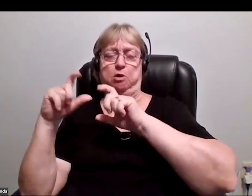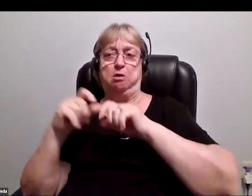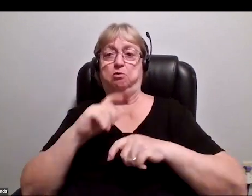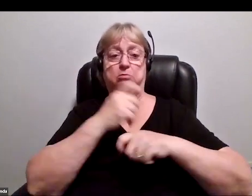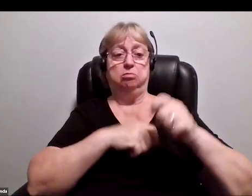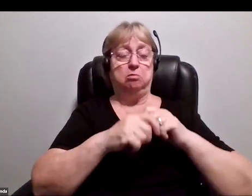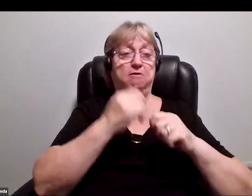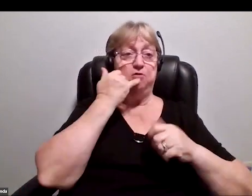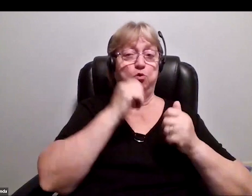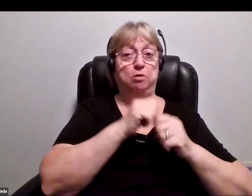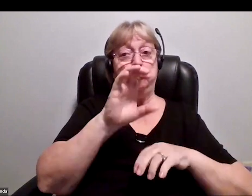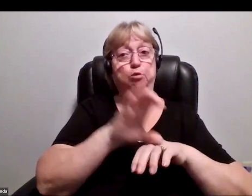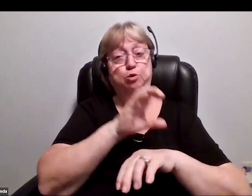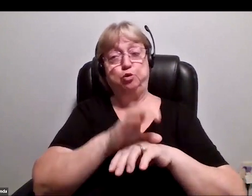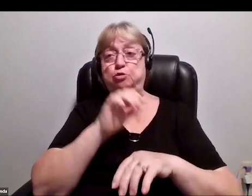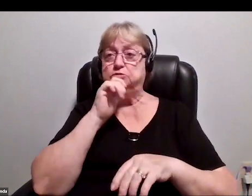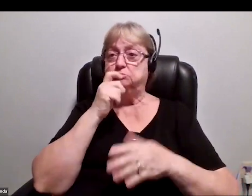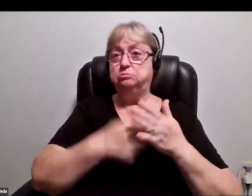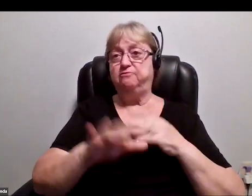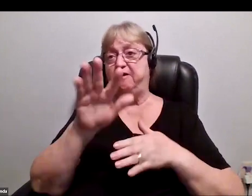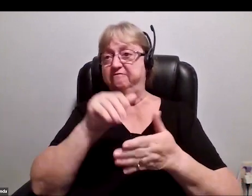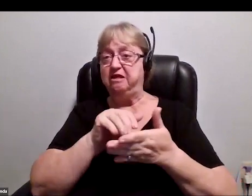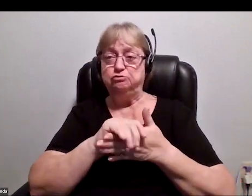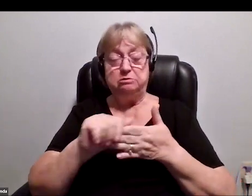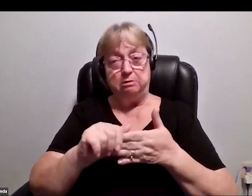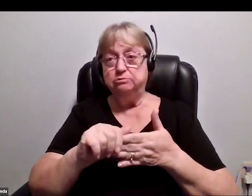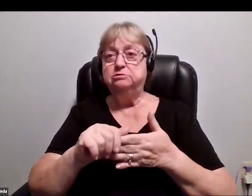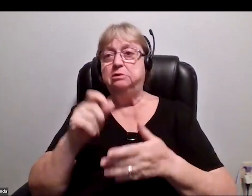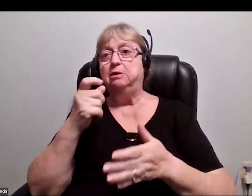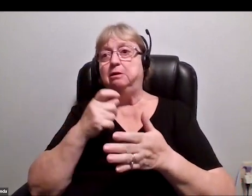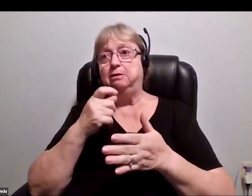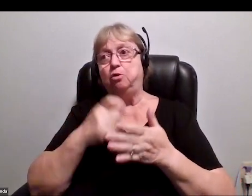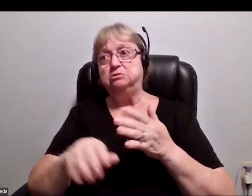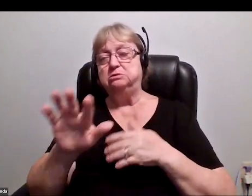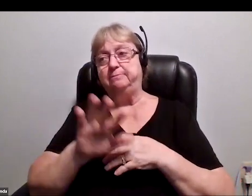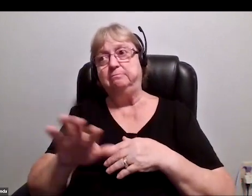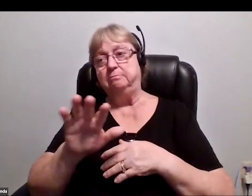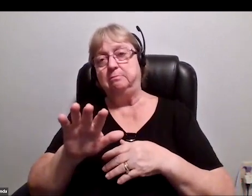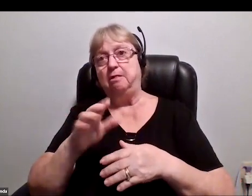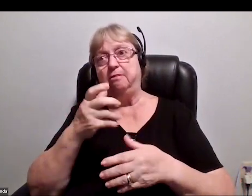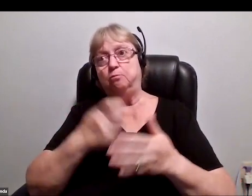Instead of costing $5,000, this was about the price of a Honda Civic, roughly the price of a car.